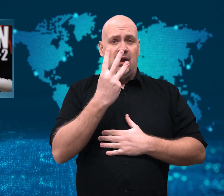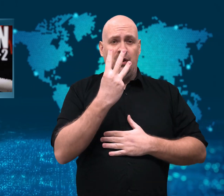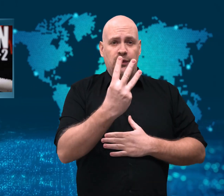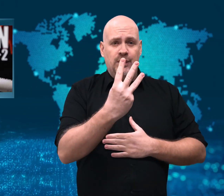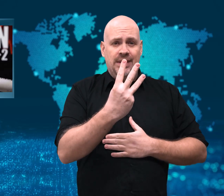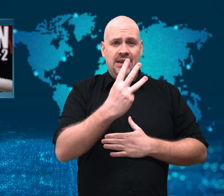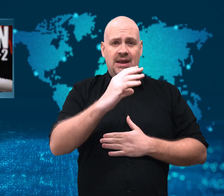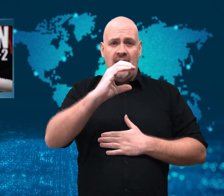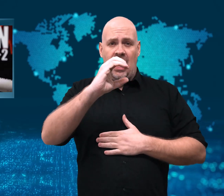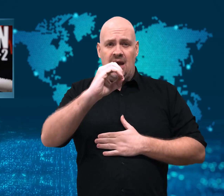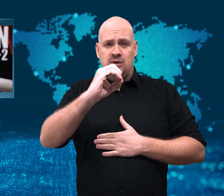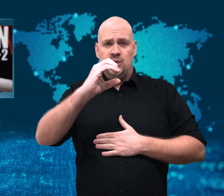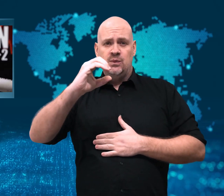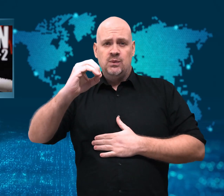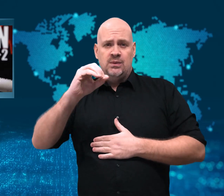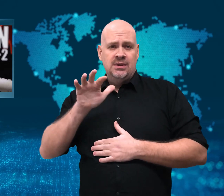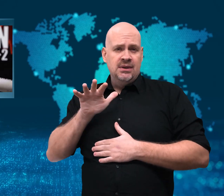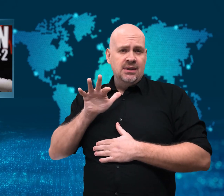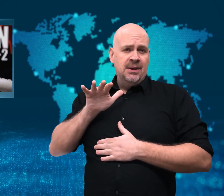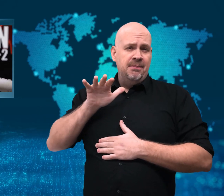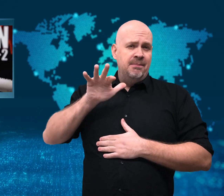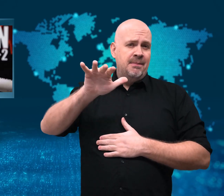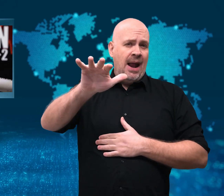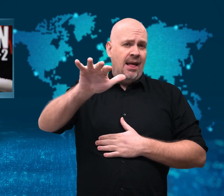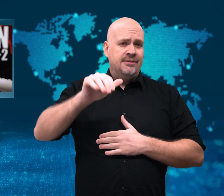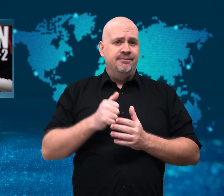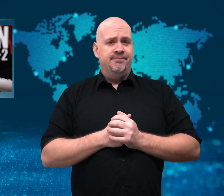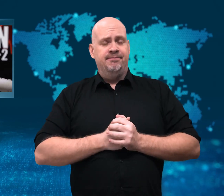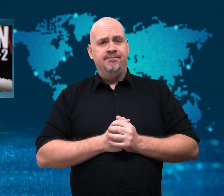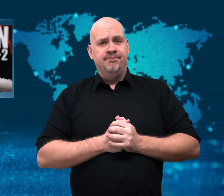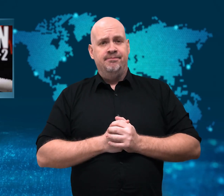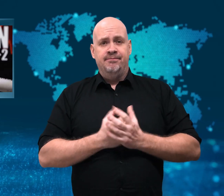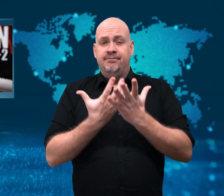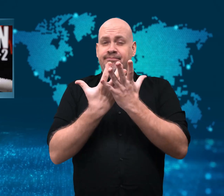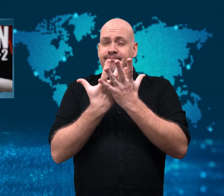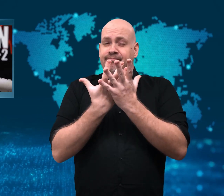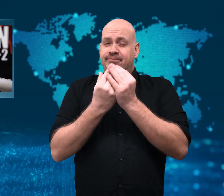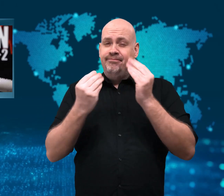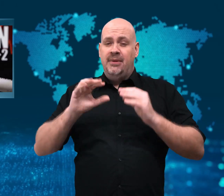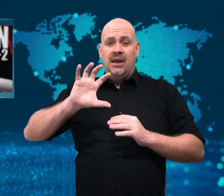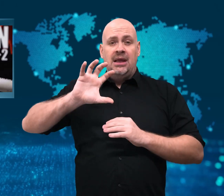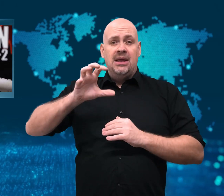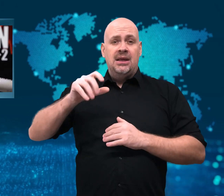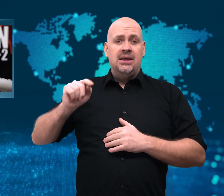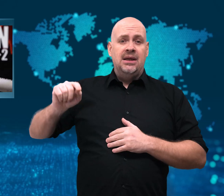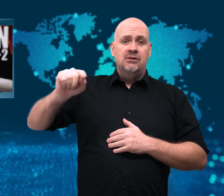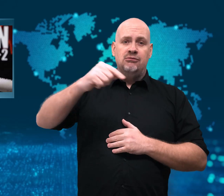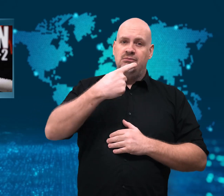Many countries reported record numbers of daily